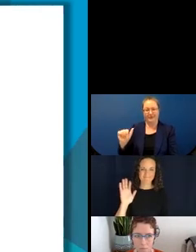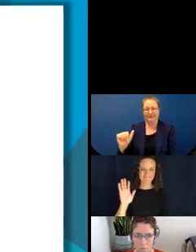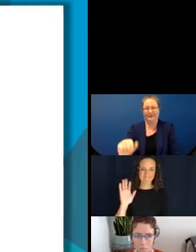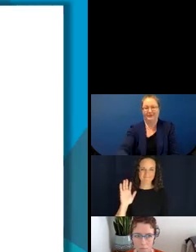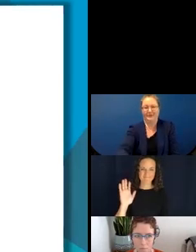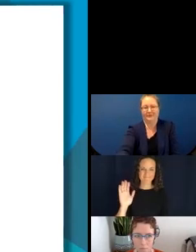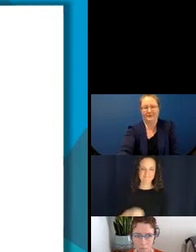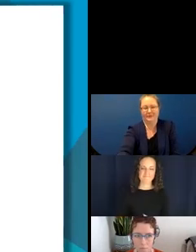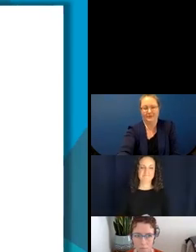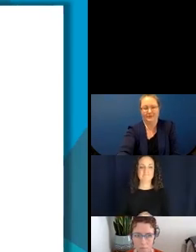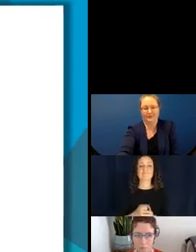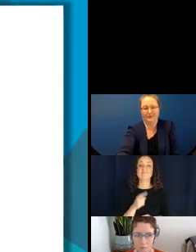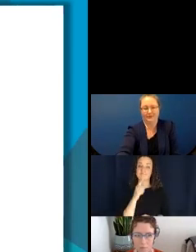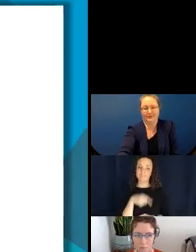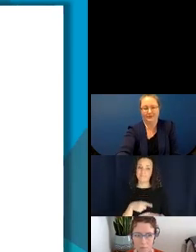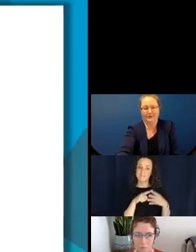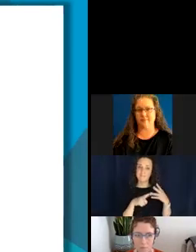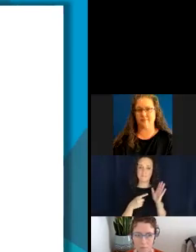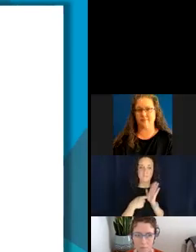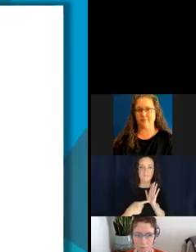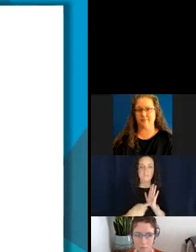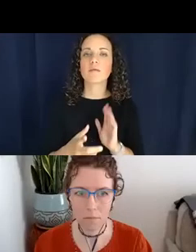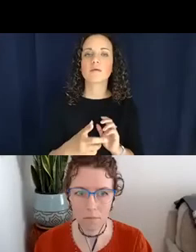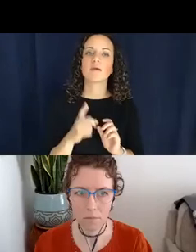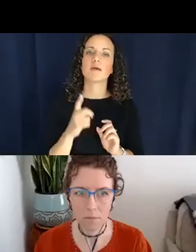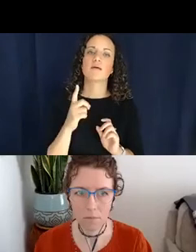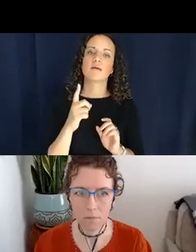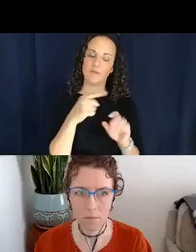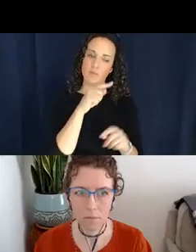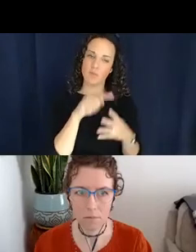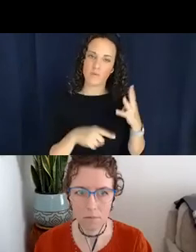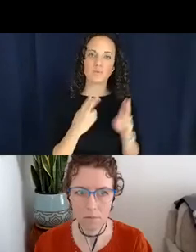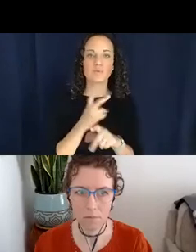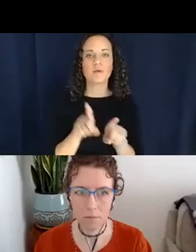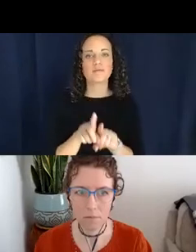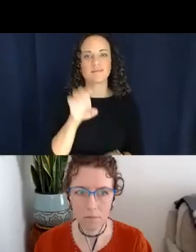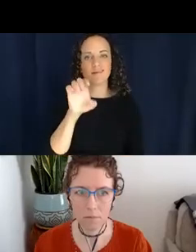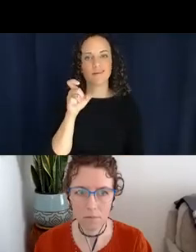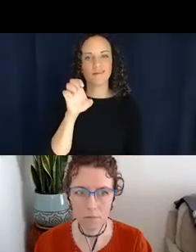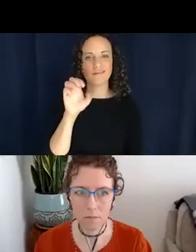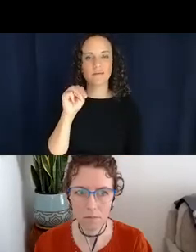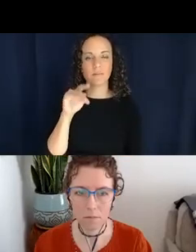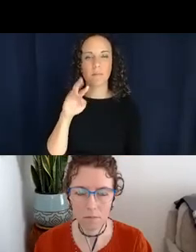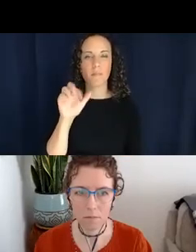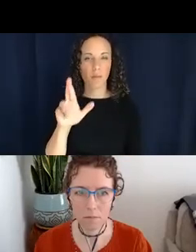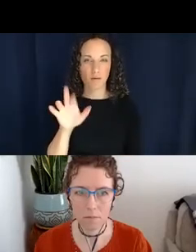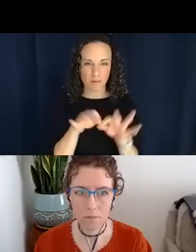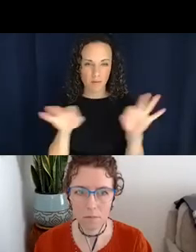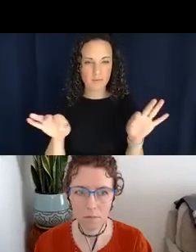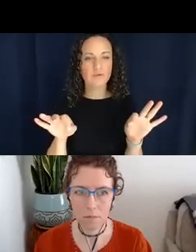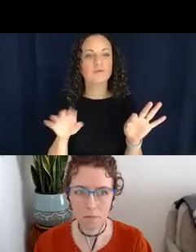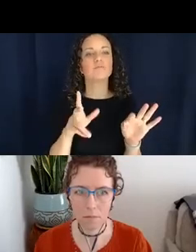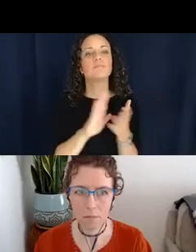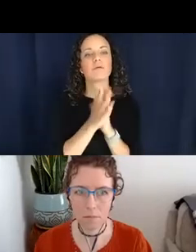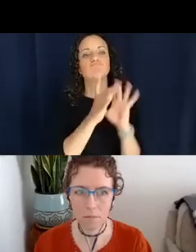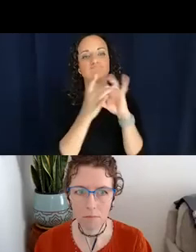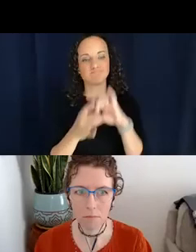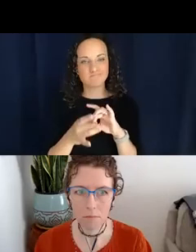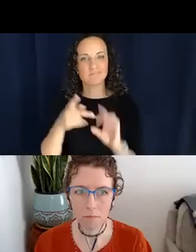uses Navajo as an exemplar language of predicate classifiers. So…